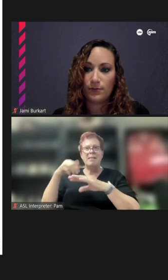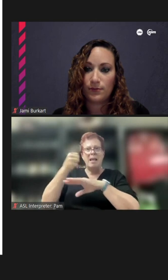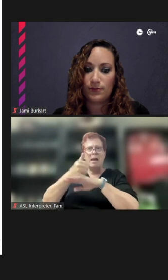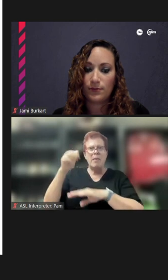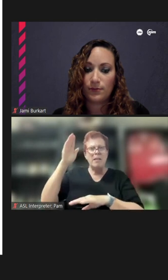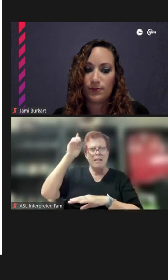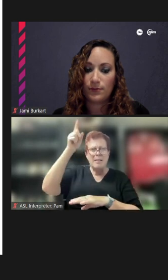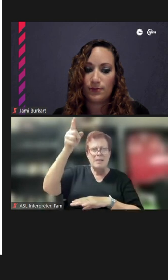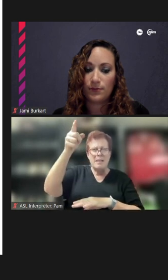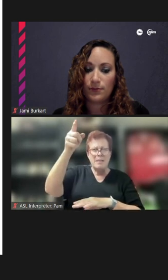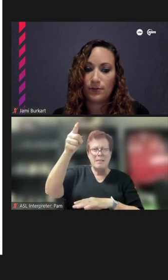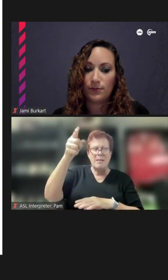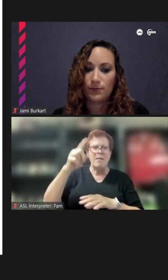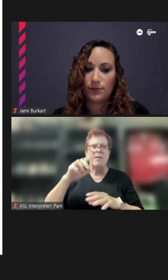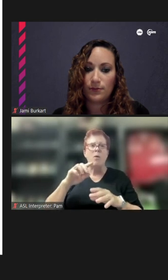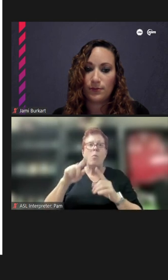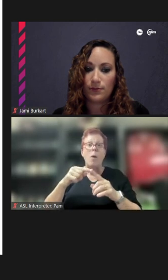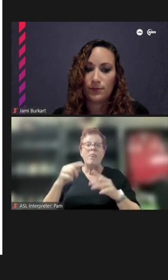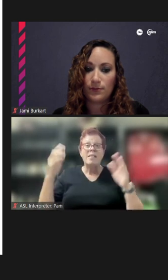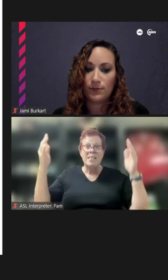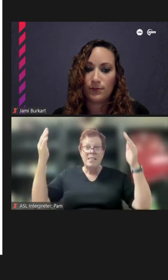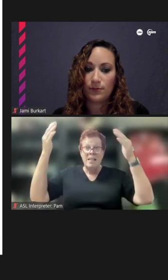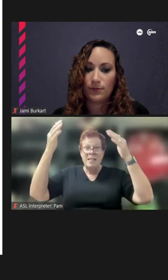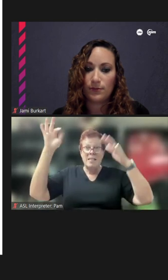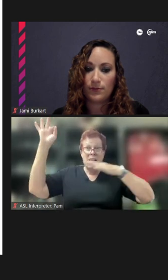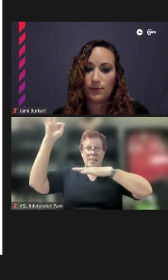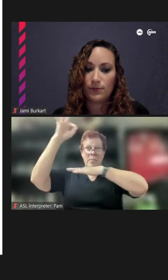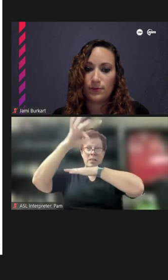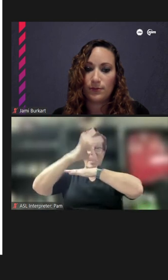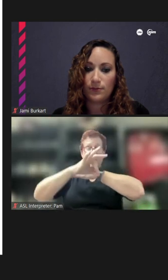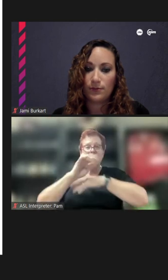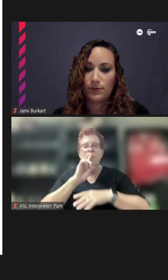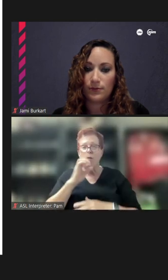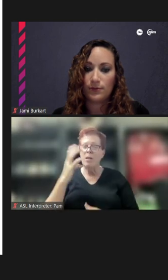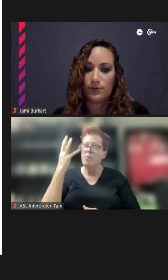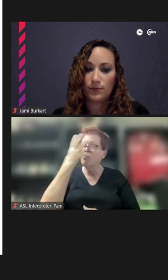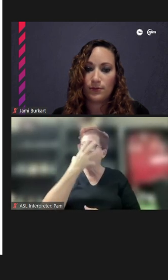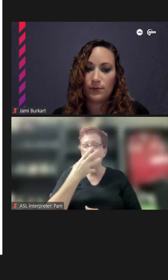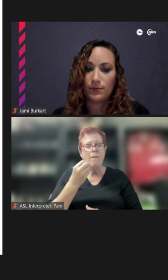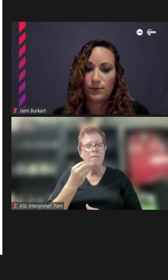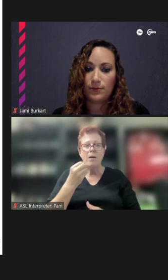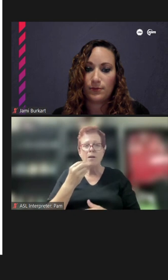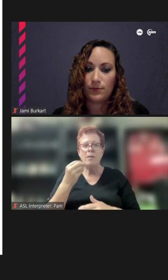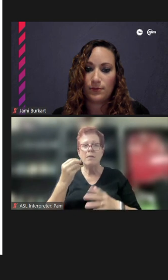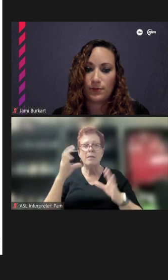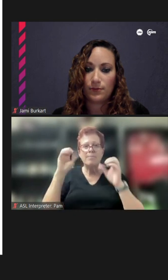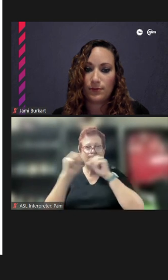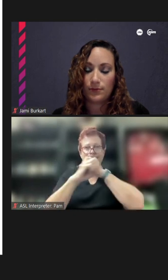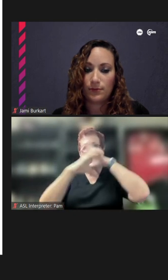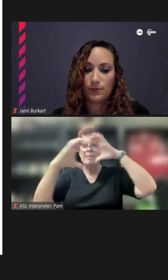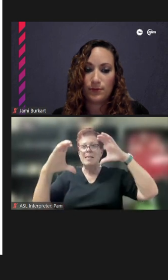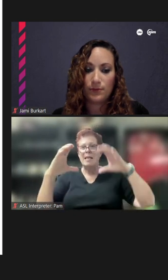at -- when the sun's coming down it's just an absolutely beautiful scene of all the people.